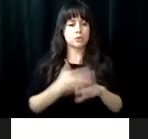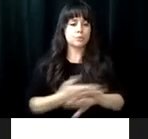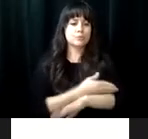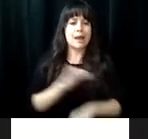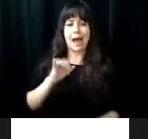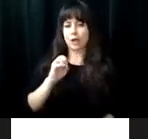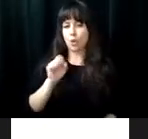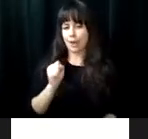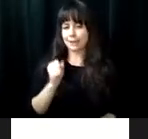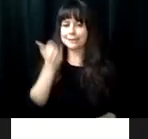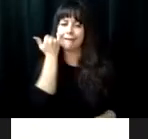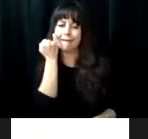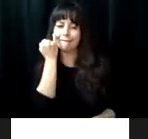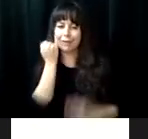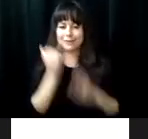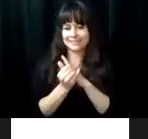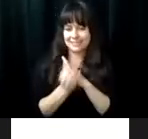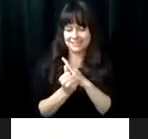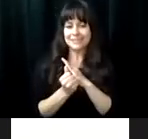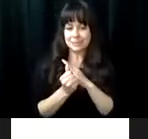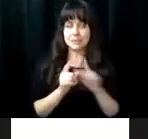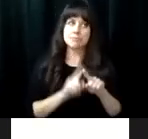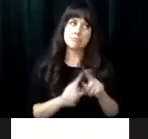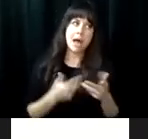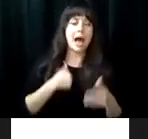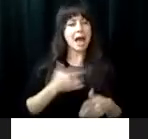be useful to me and I learned about how I could